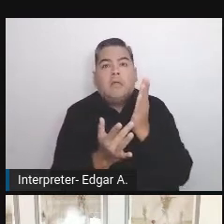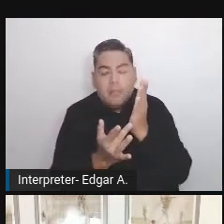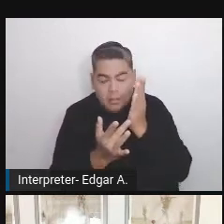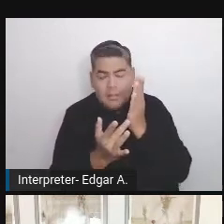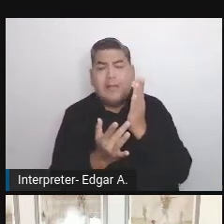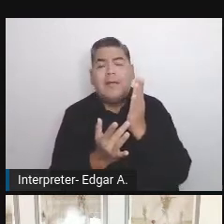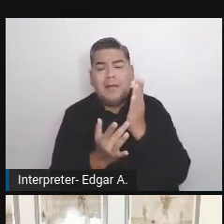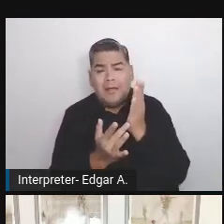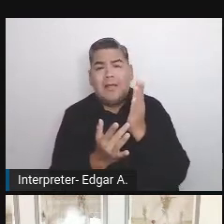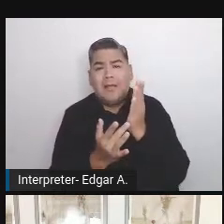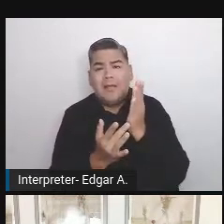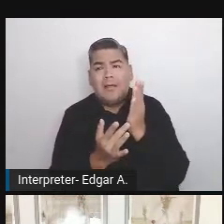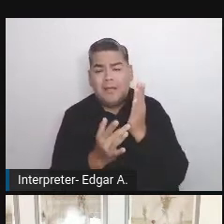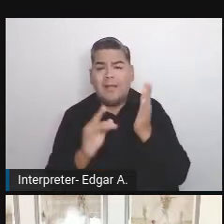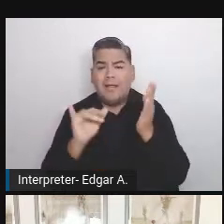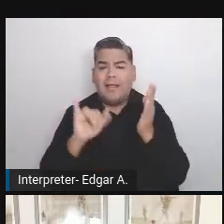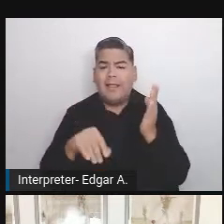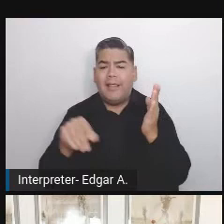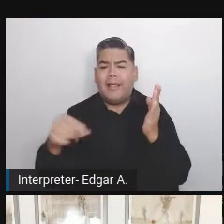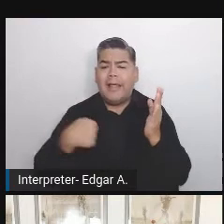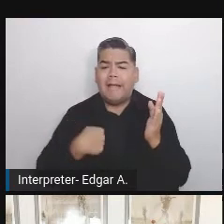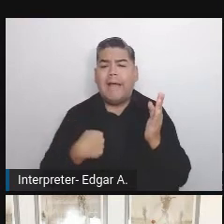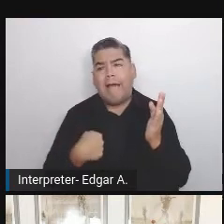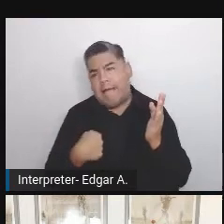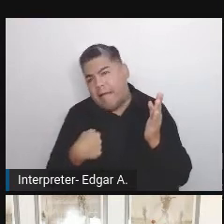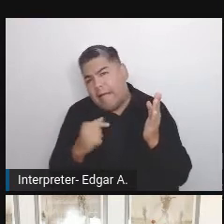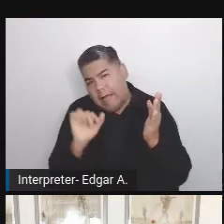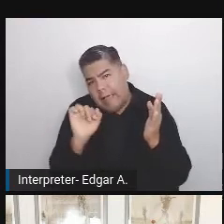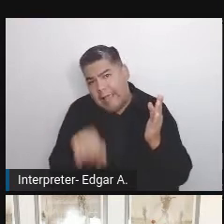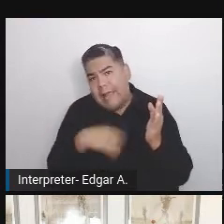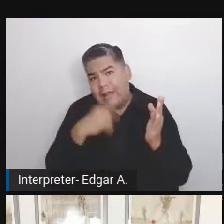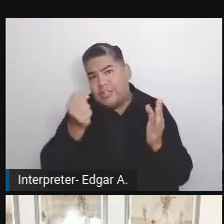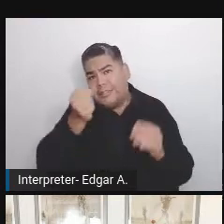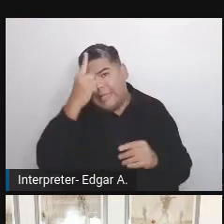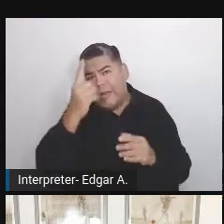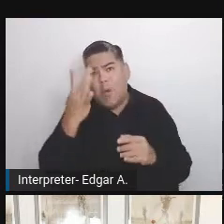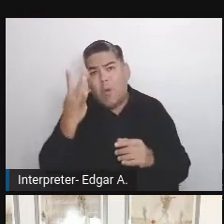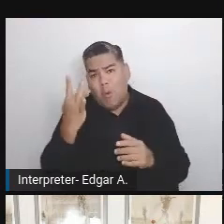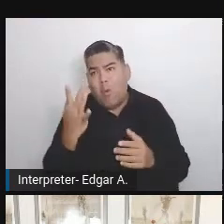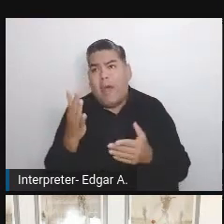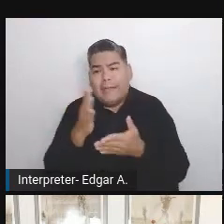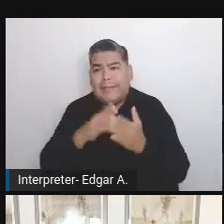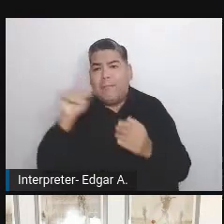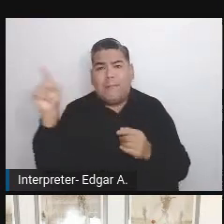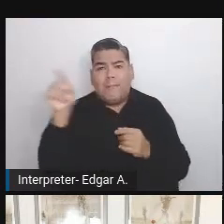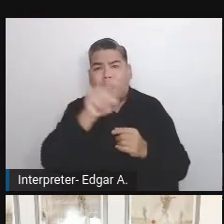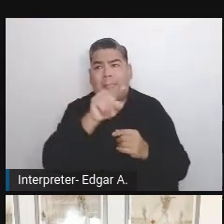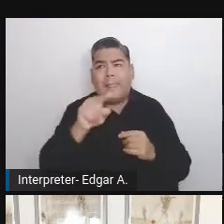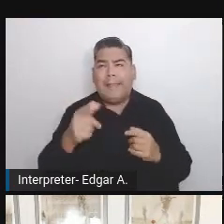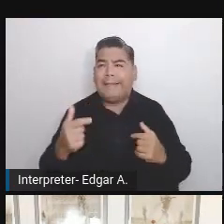I can understand why some of them just don't have the resources,